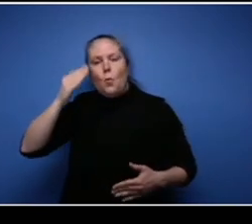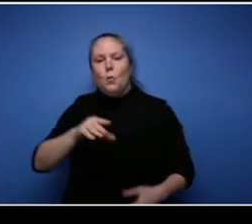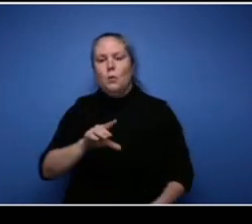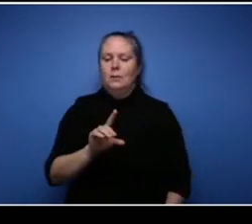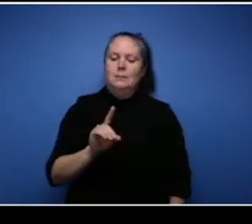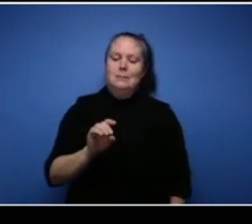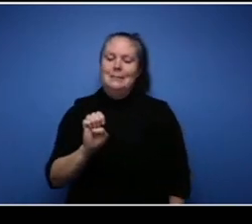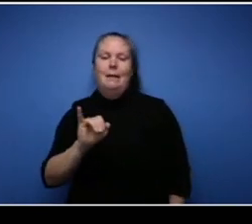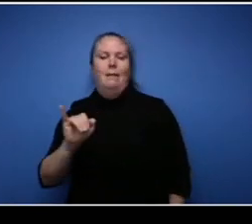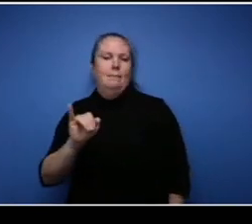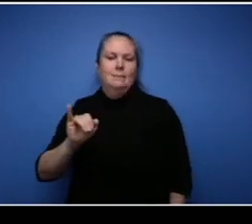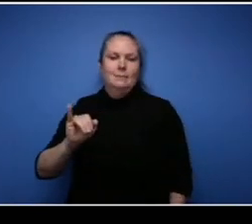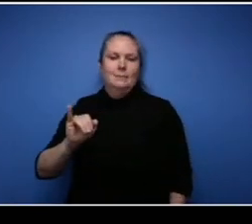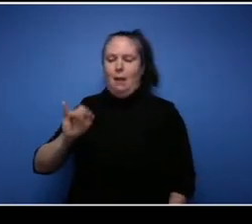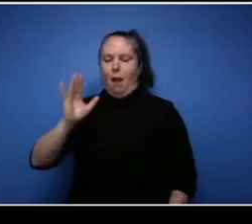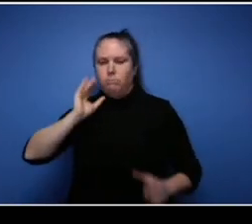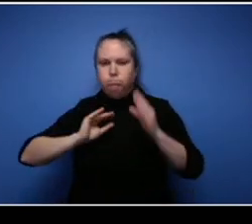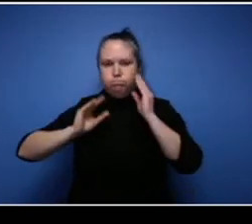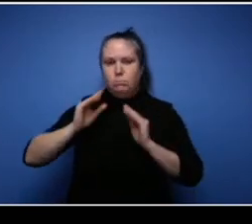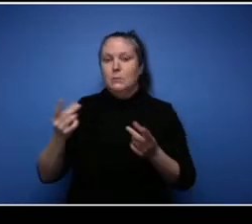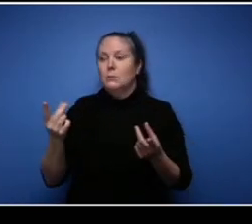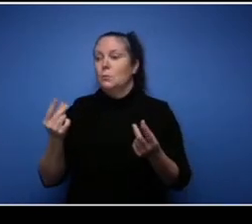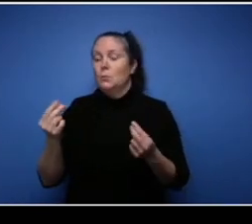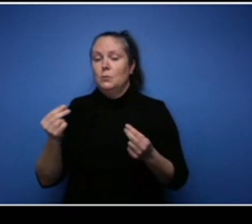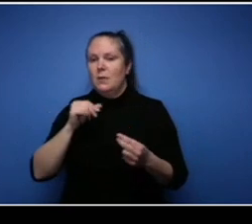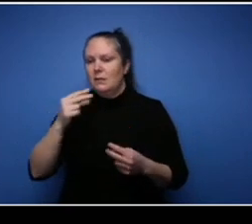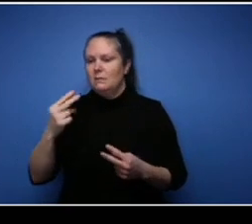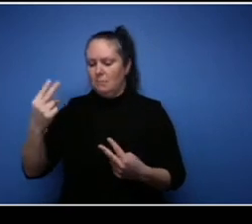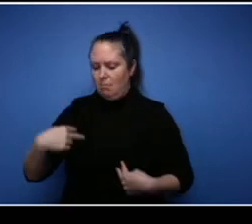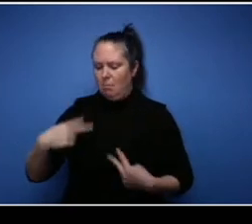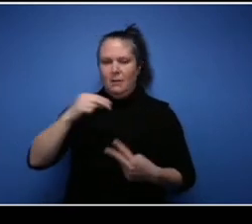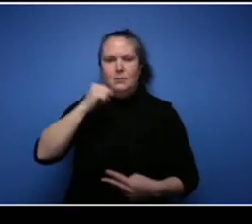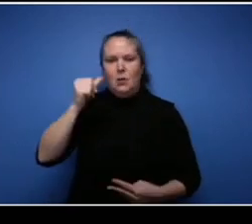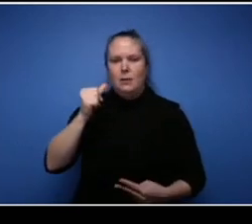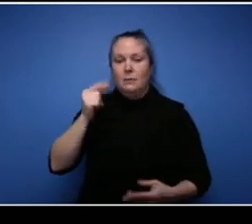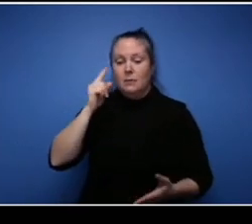they just looked at my account records and they literally deposited the cheque within